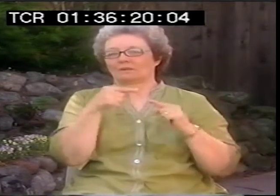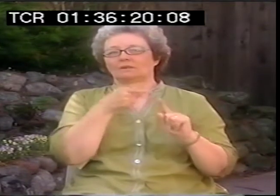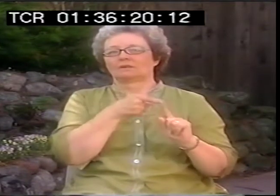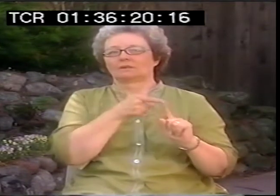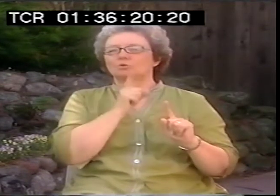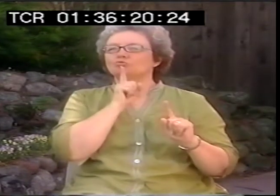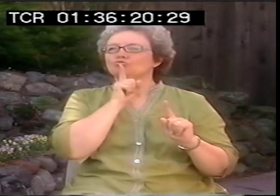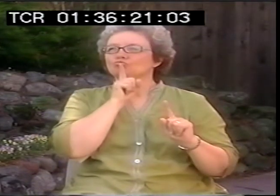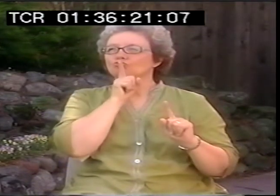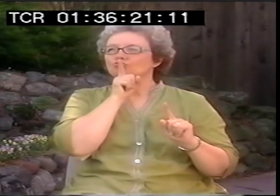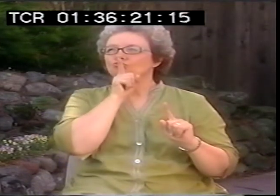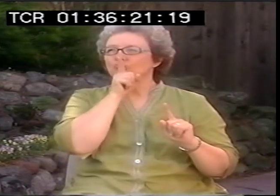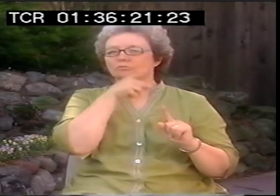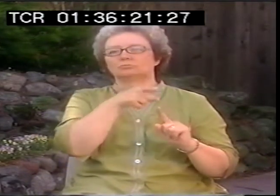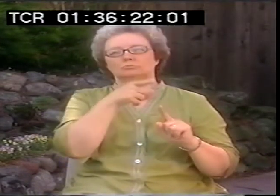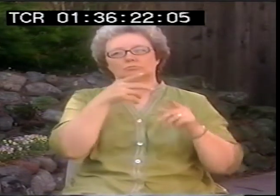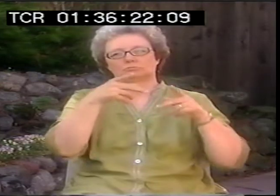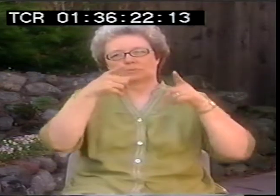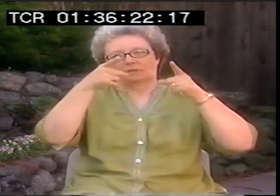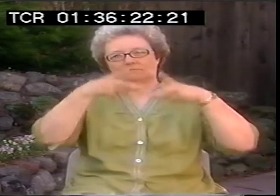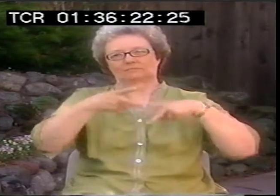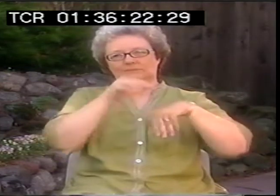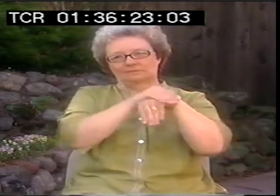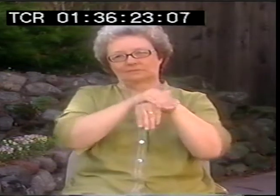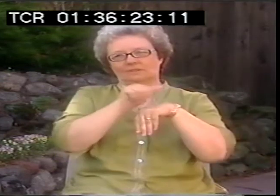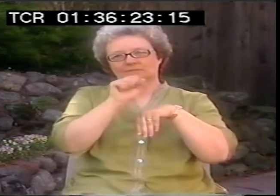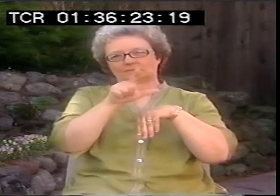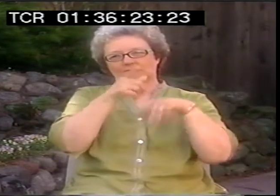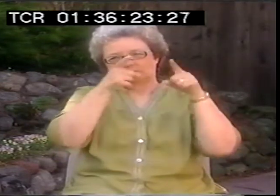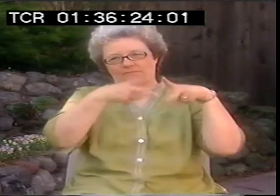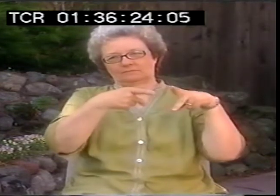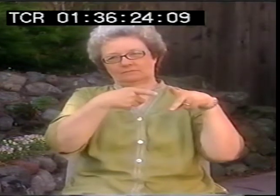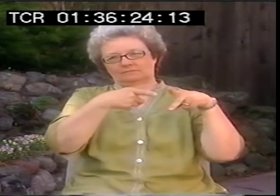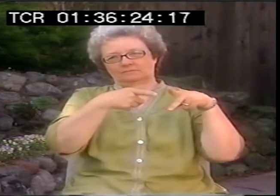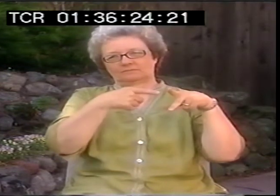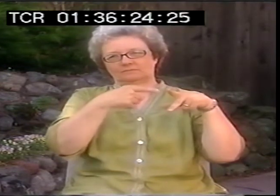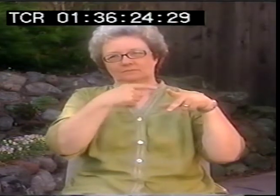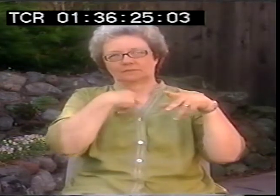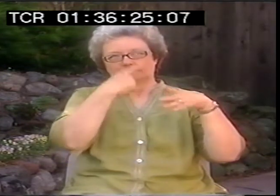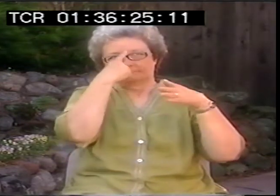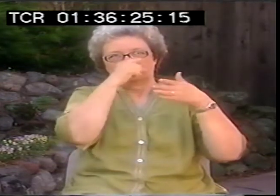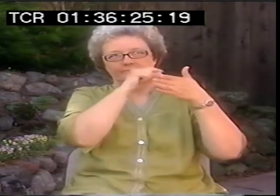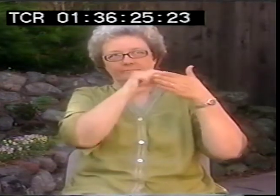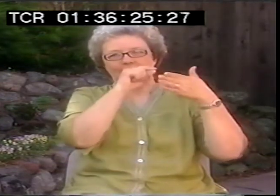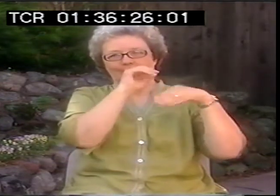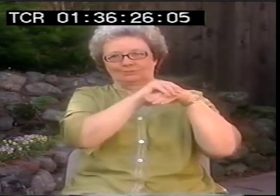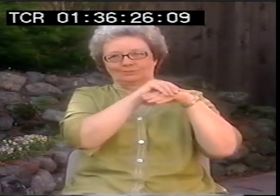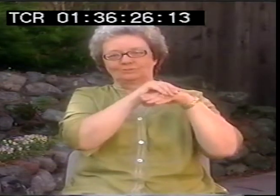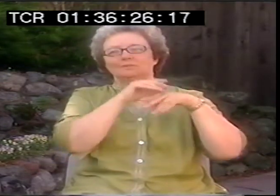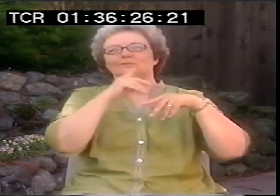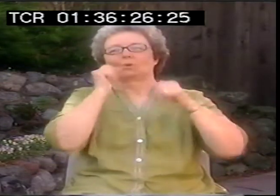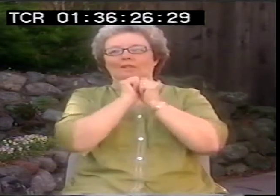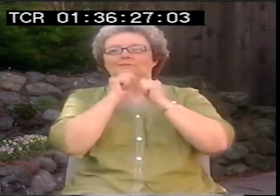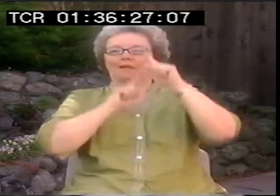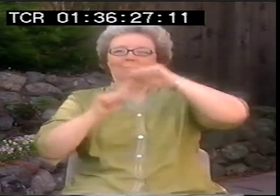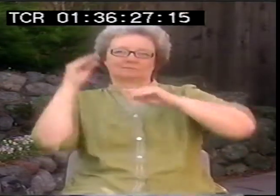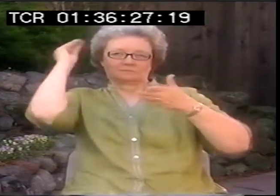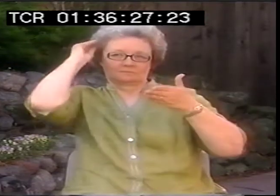That's one of my poems. That was half the English and half in ASL. I remember I wrote it in English with signs